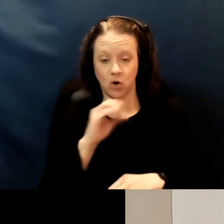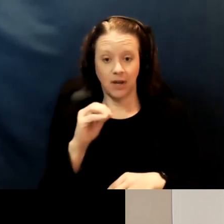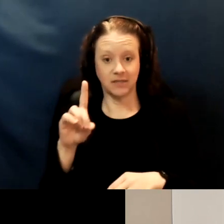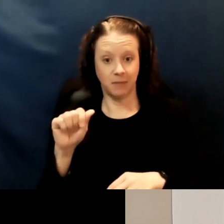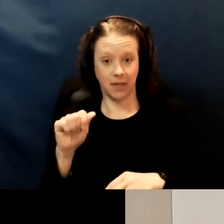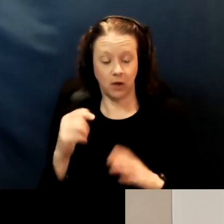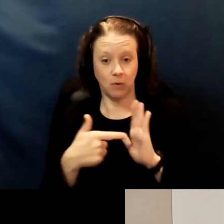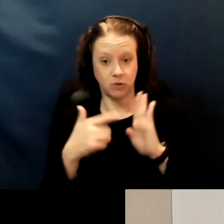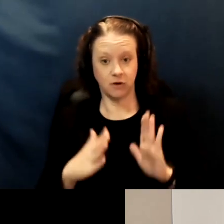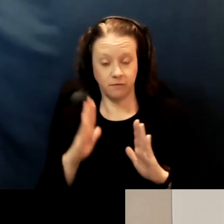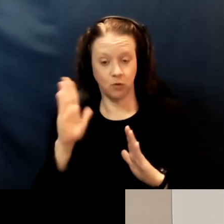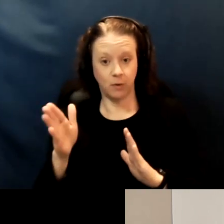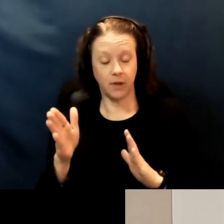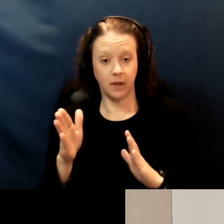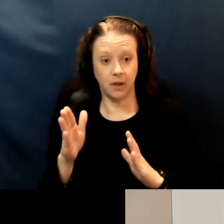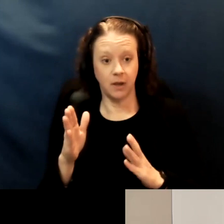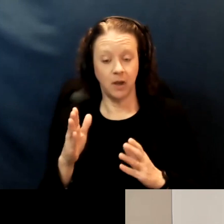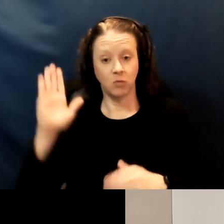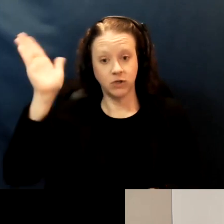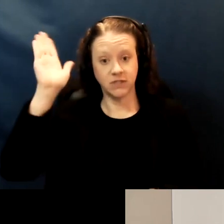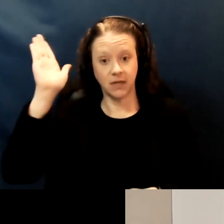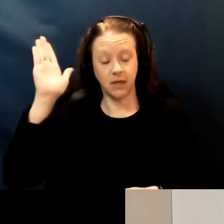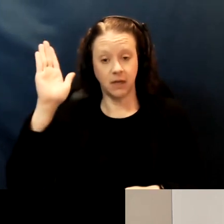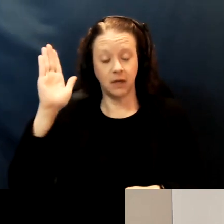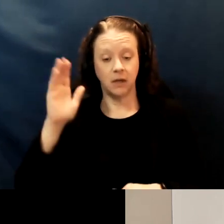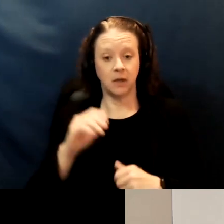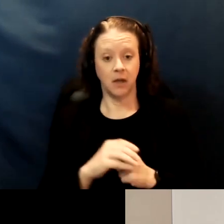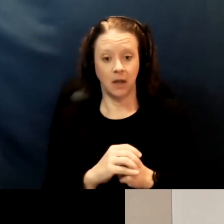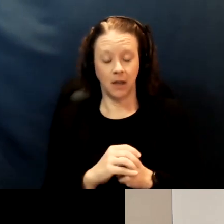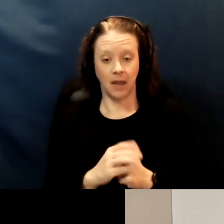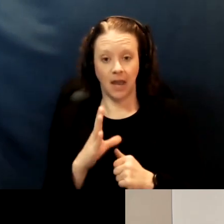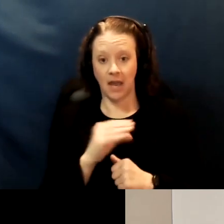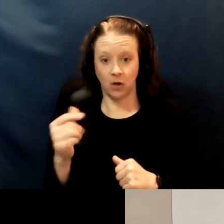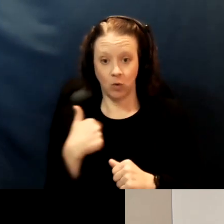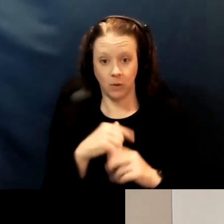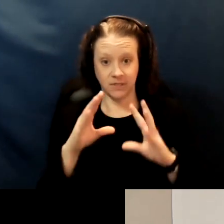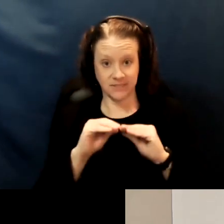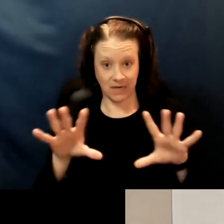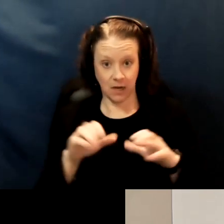will be presenting. We'll be sending out the registration for that